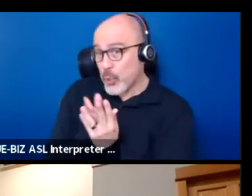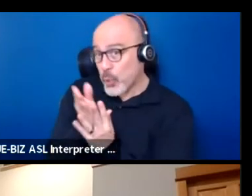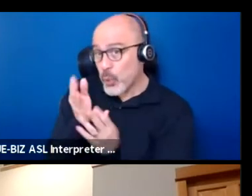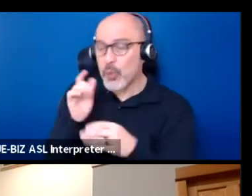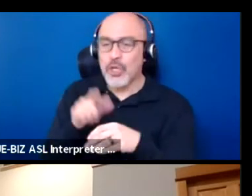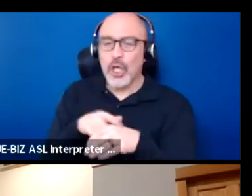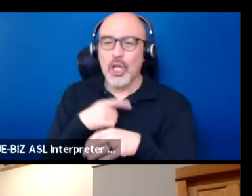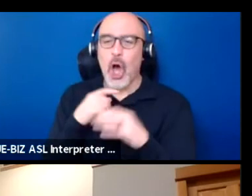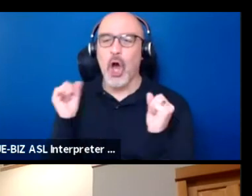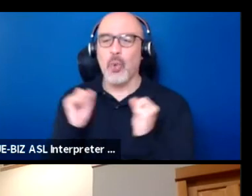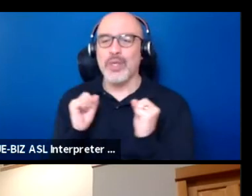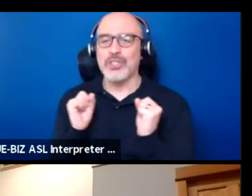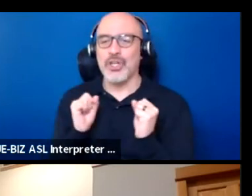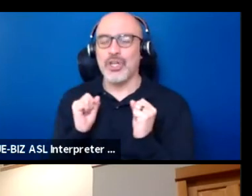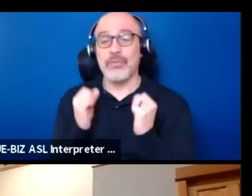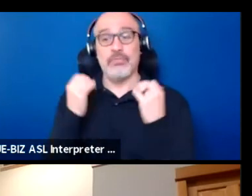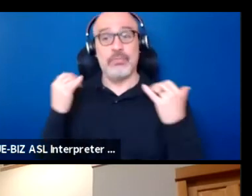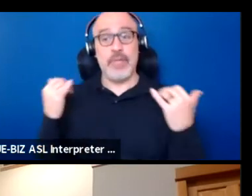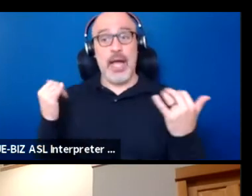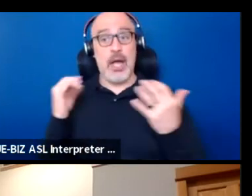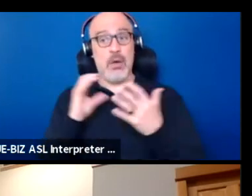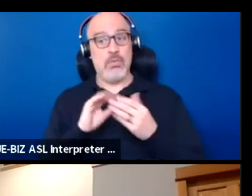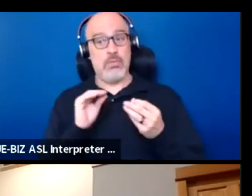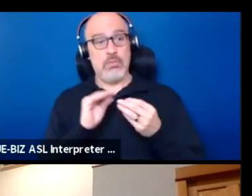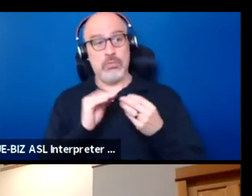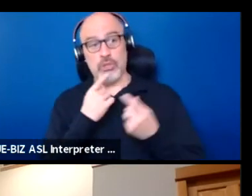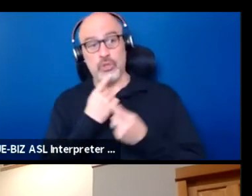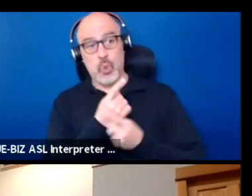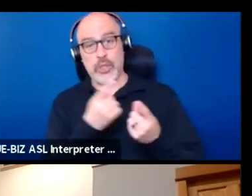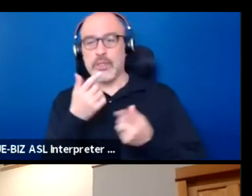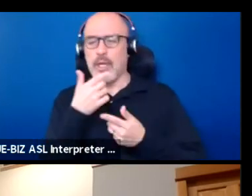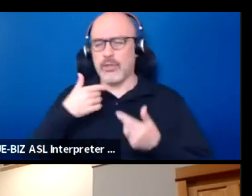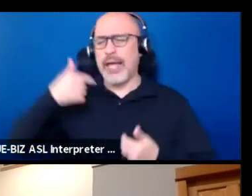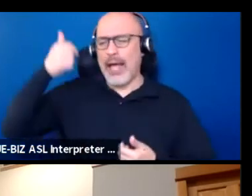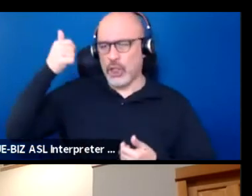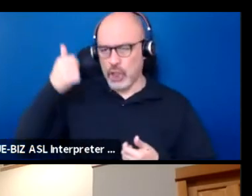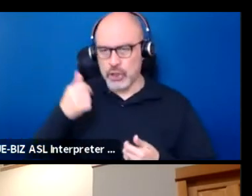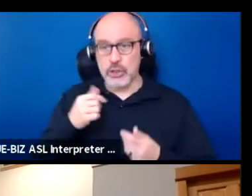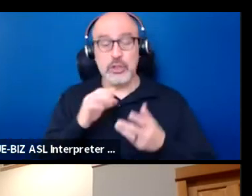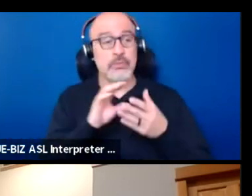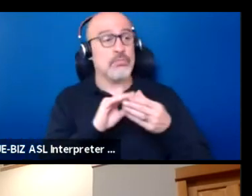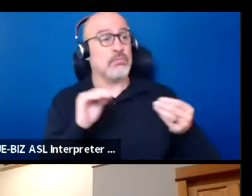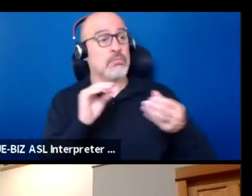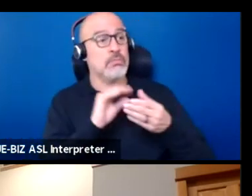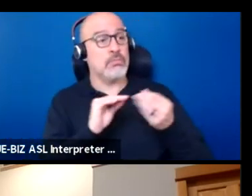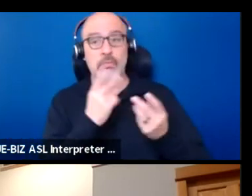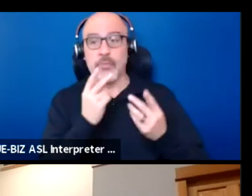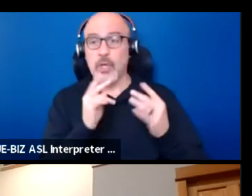Now, when those storytellers who were elders would come and share the stories, all the people knew the words